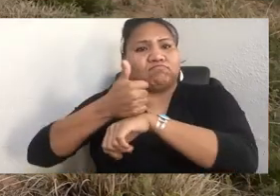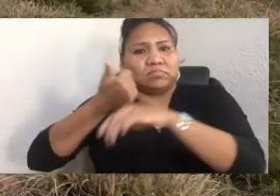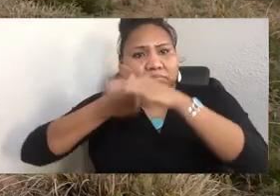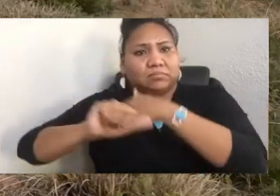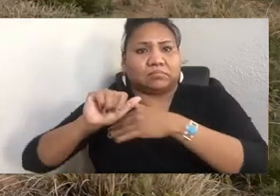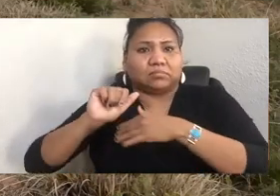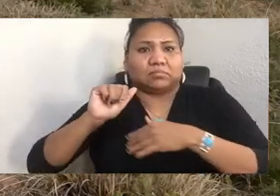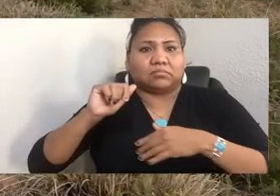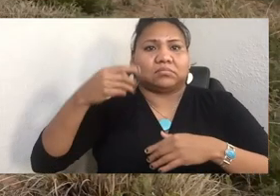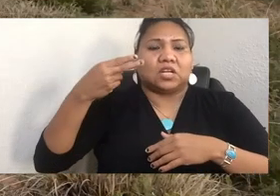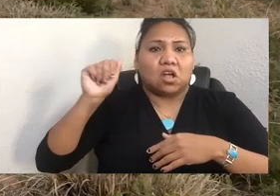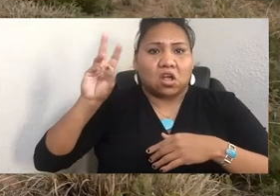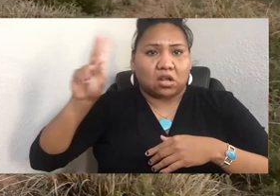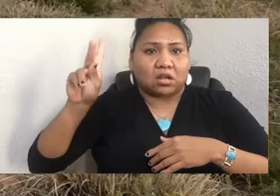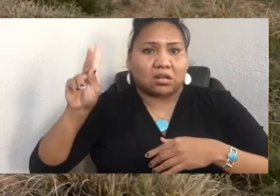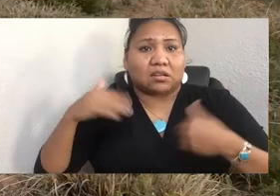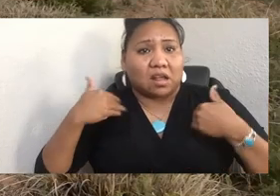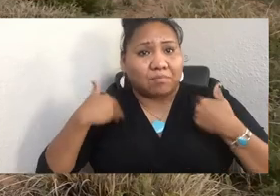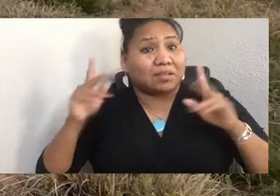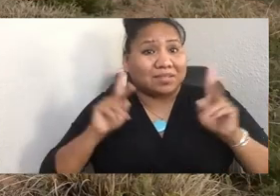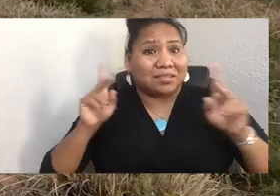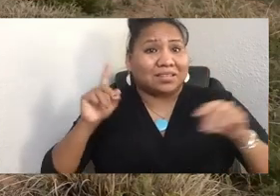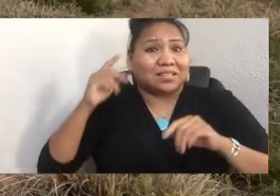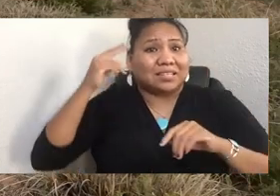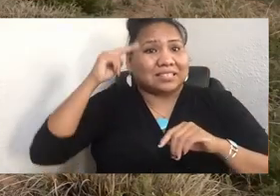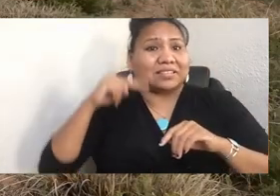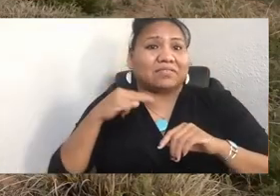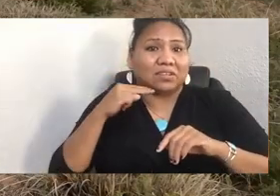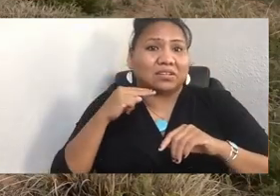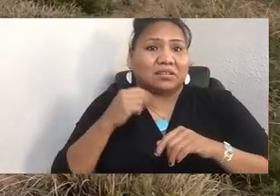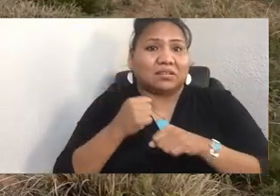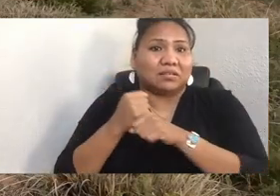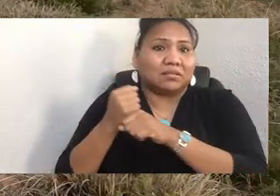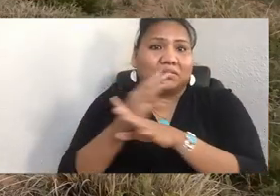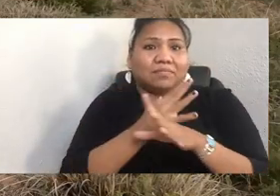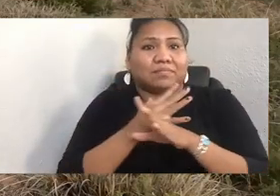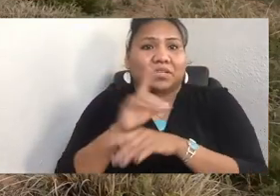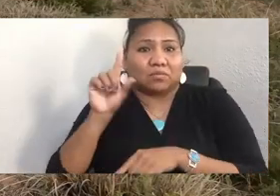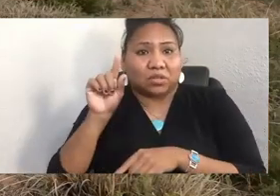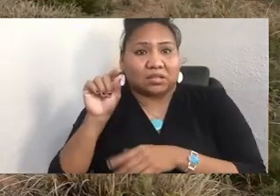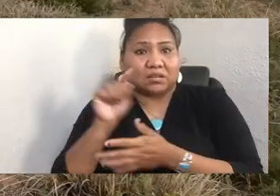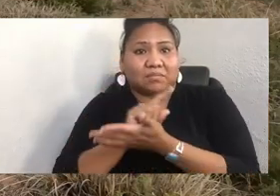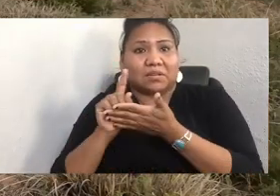Nieces and nephews will spend 20 weeks preparing themselves for adulthood. They will learn traditional health and wellness practices